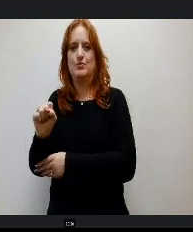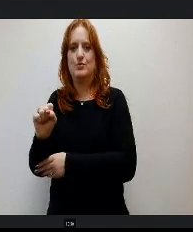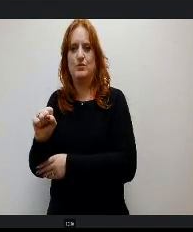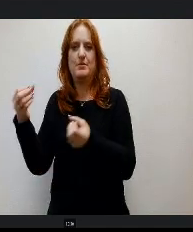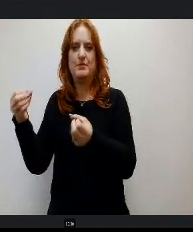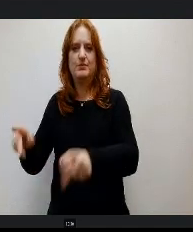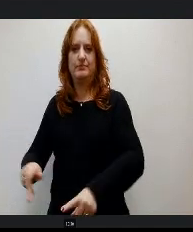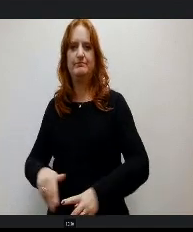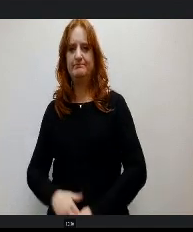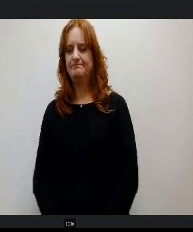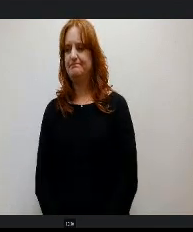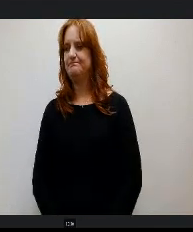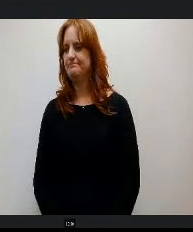Do I have any other comments or questions?